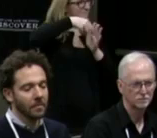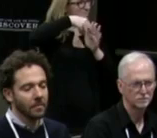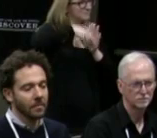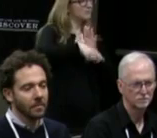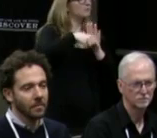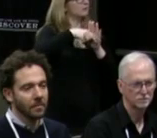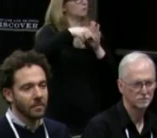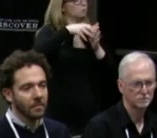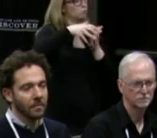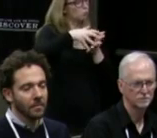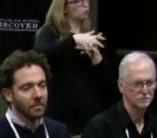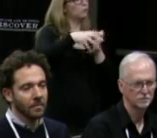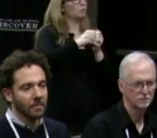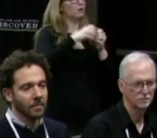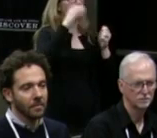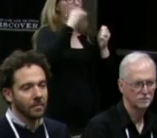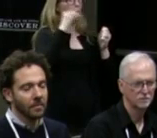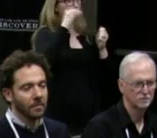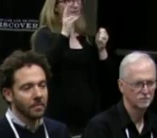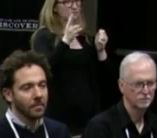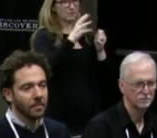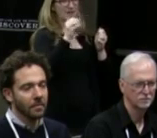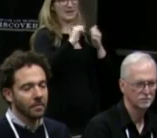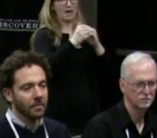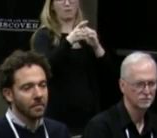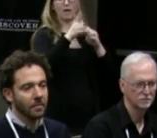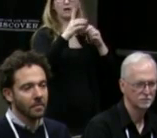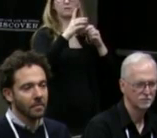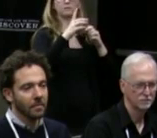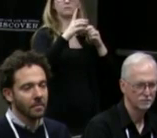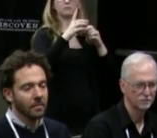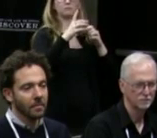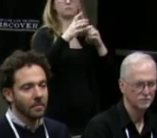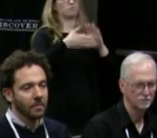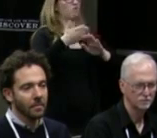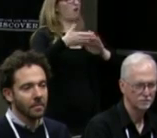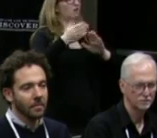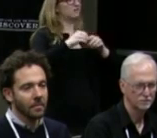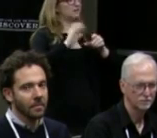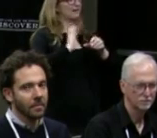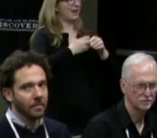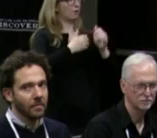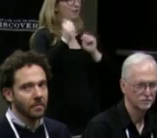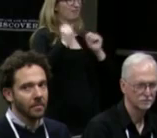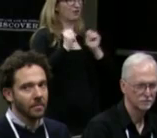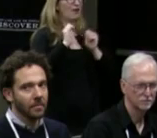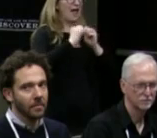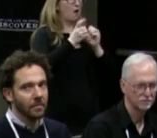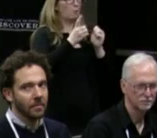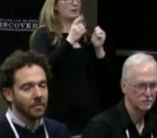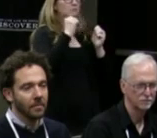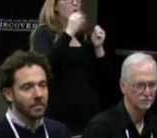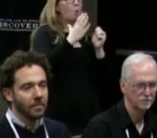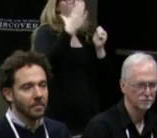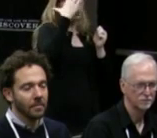our practice as our conventional-- the way we run the theater-- the way we unknowingly exclude the deaf community.